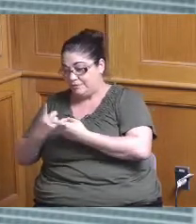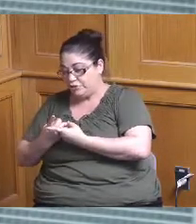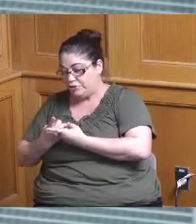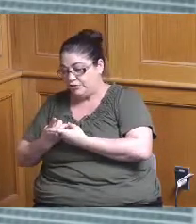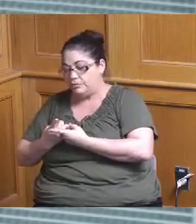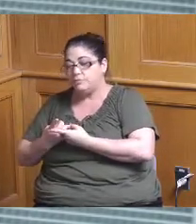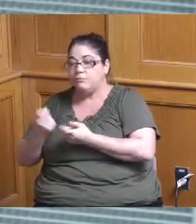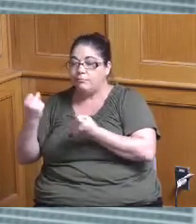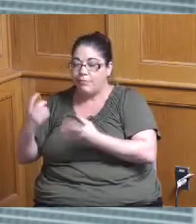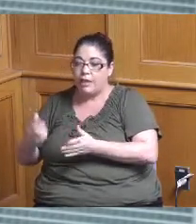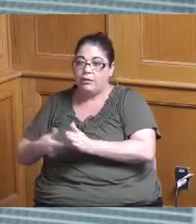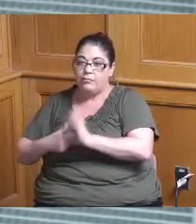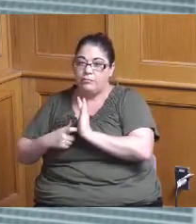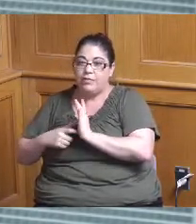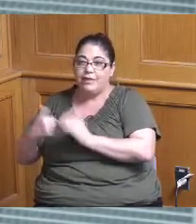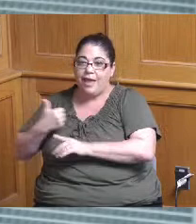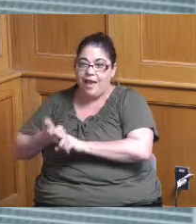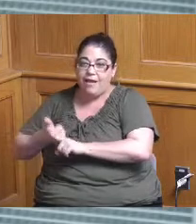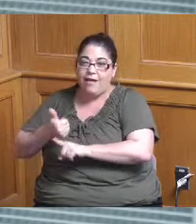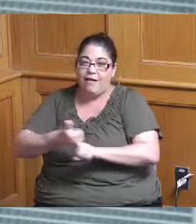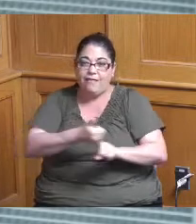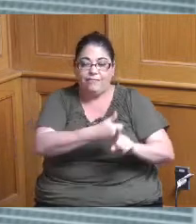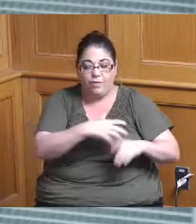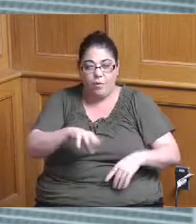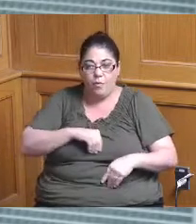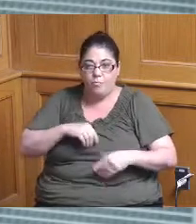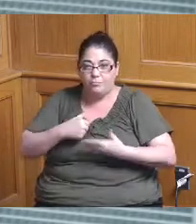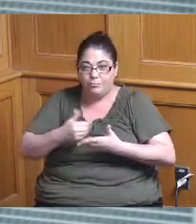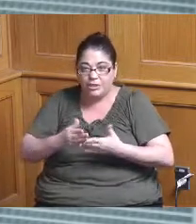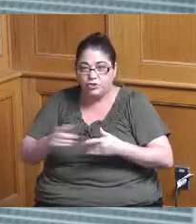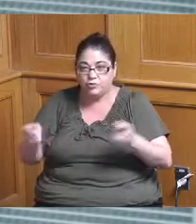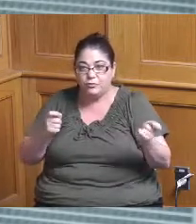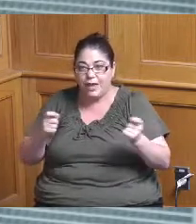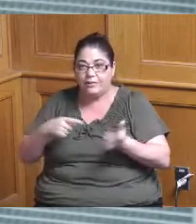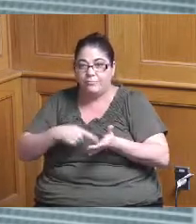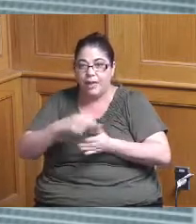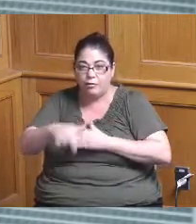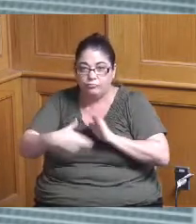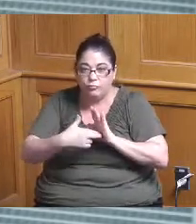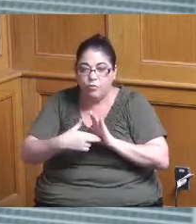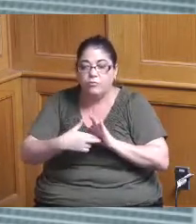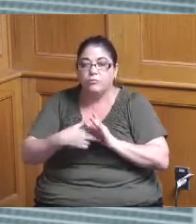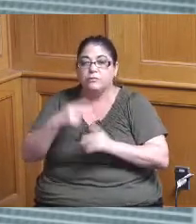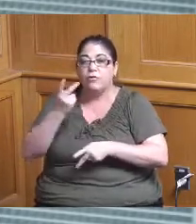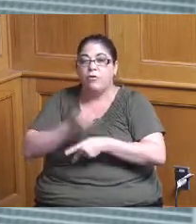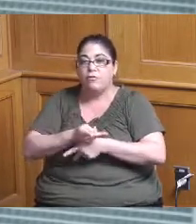respects they all have their own budgets to manage and payroll is challenging to centralize but but